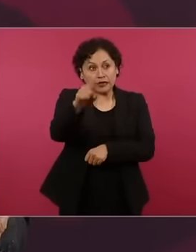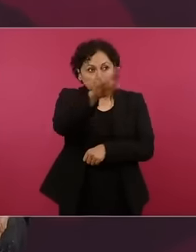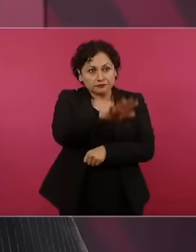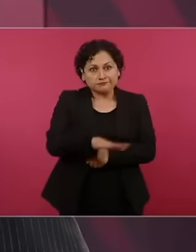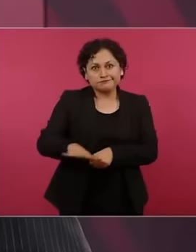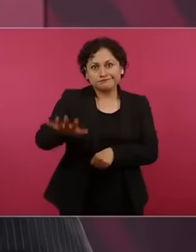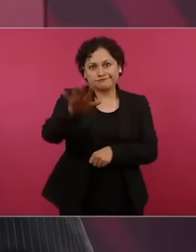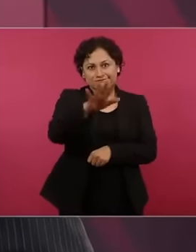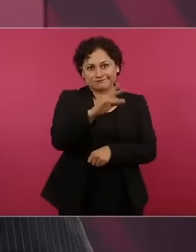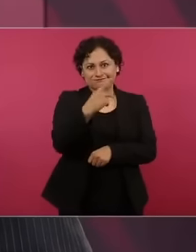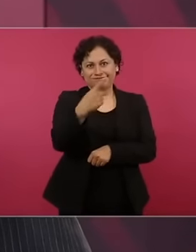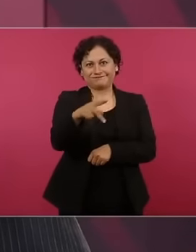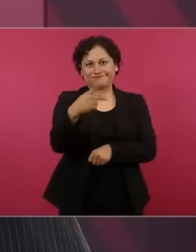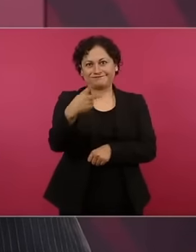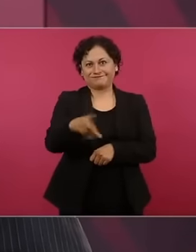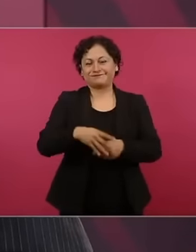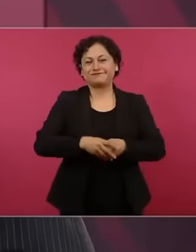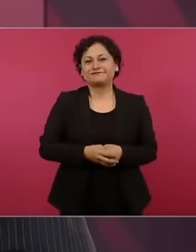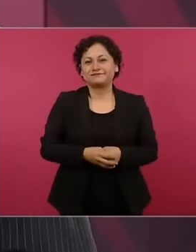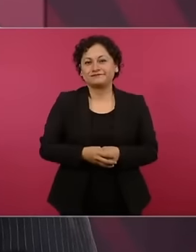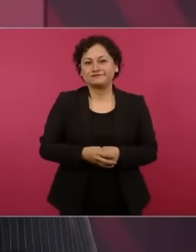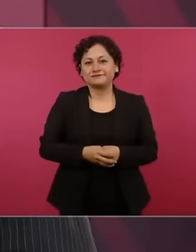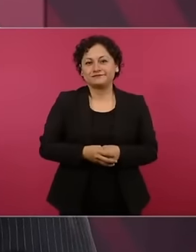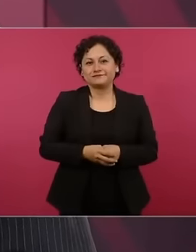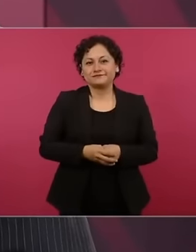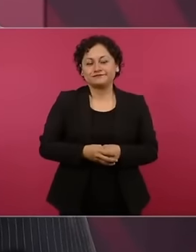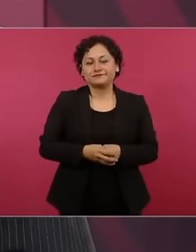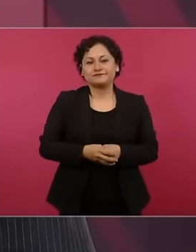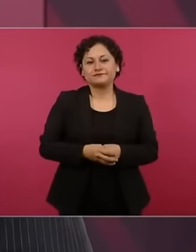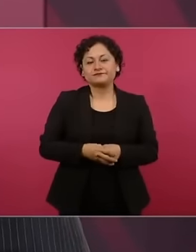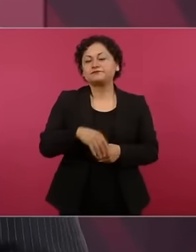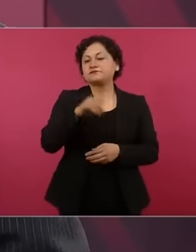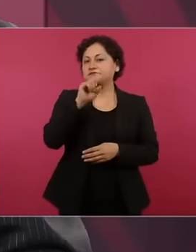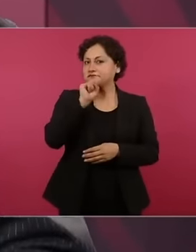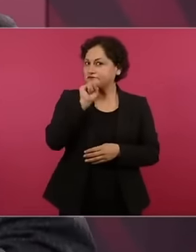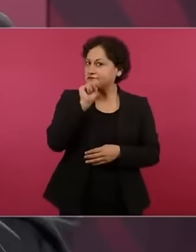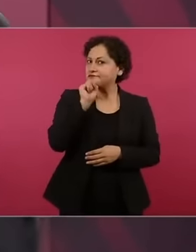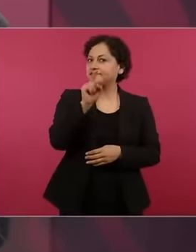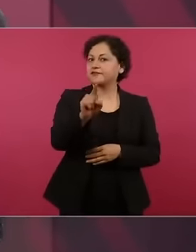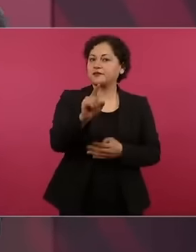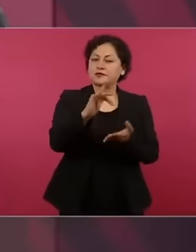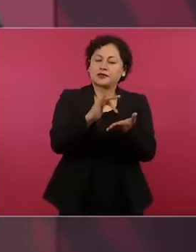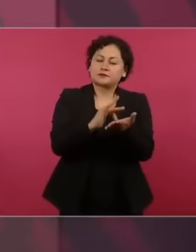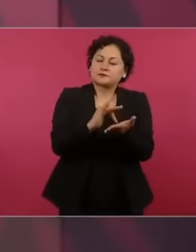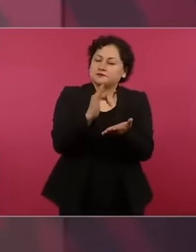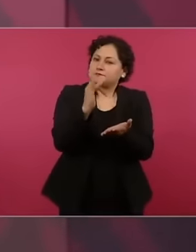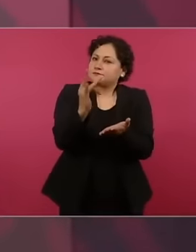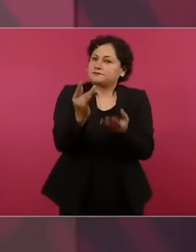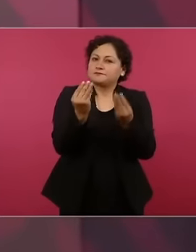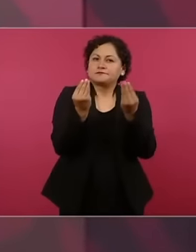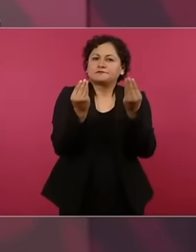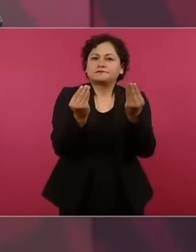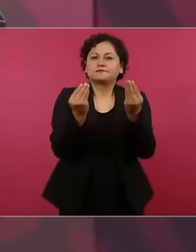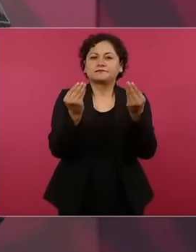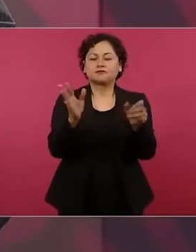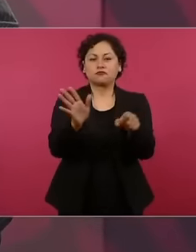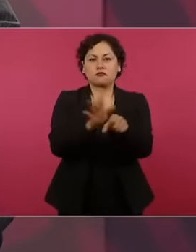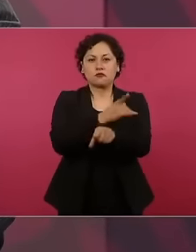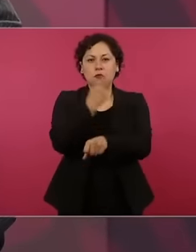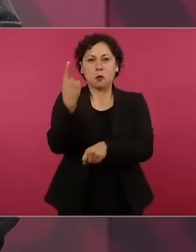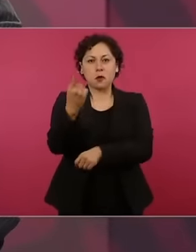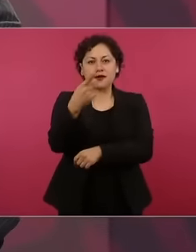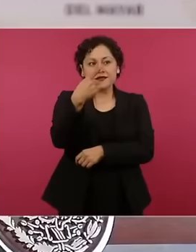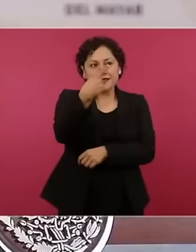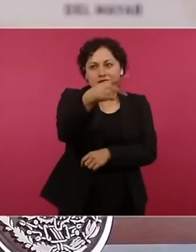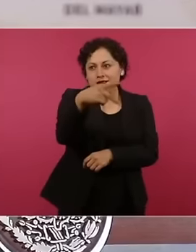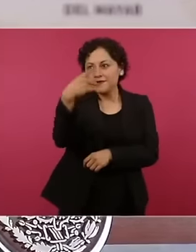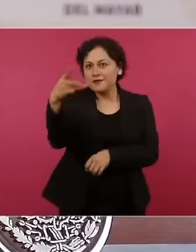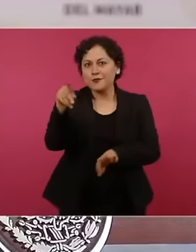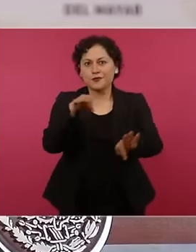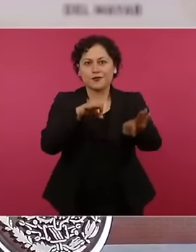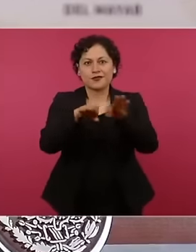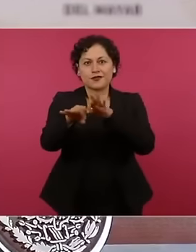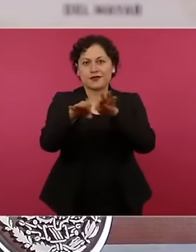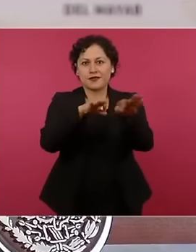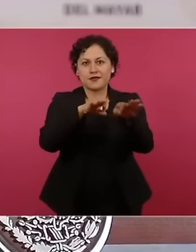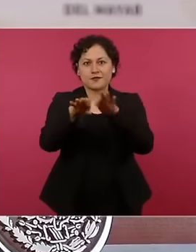deepest gratitude for your important and sublime work for education and